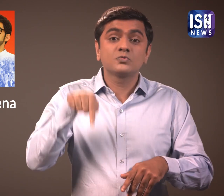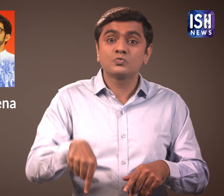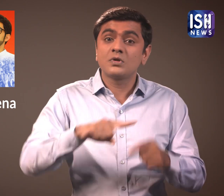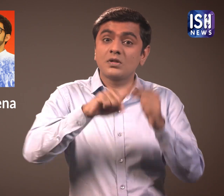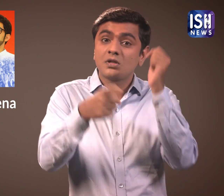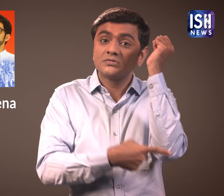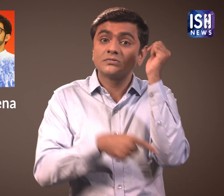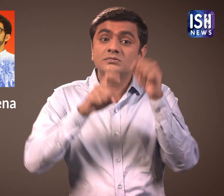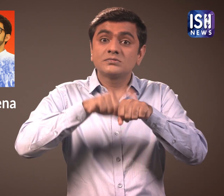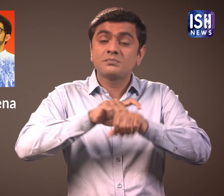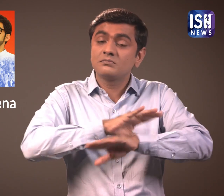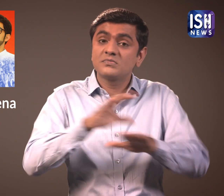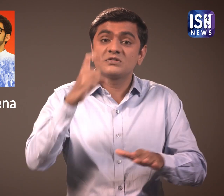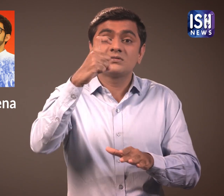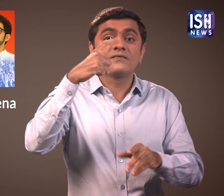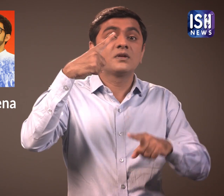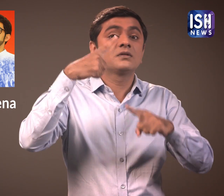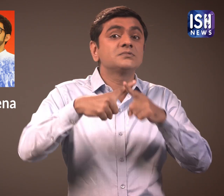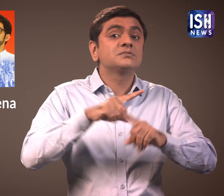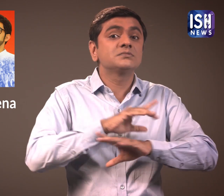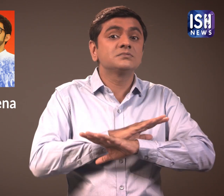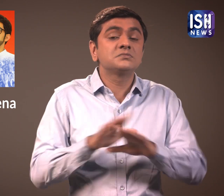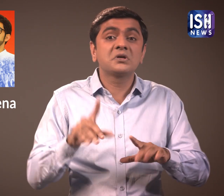They have to inform him by 7:30pm today.